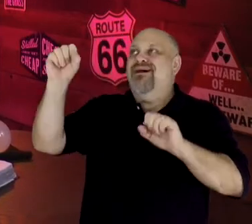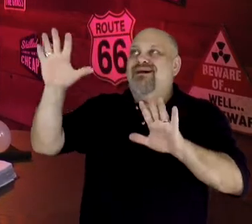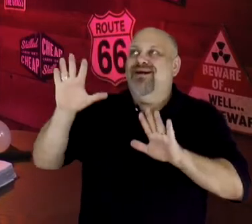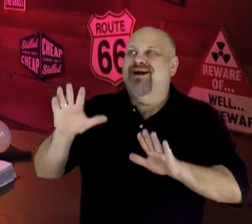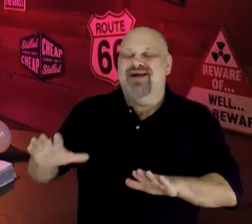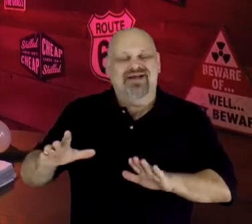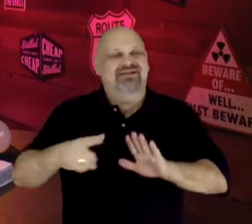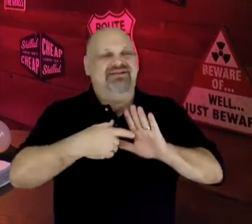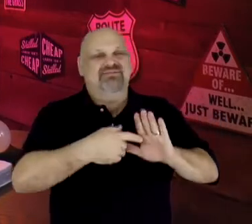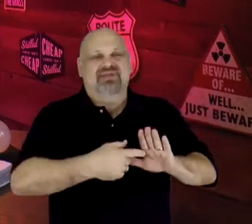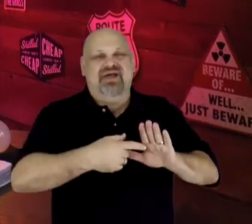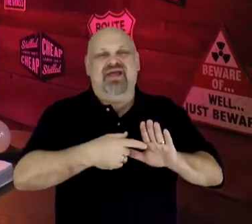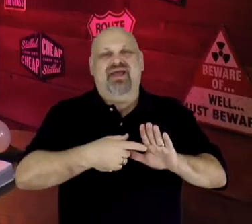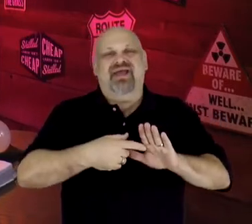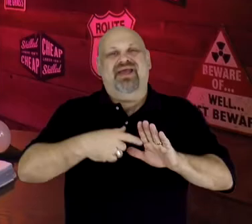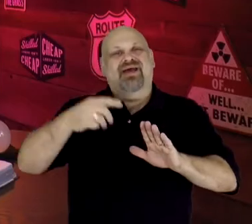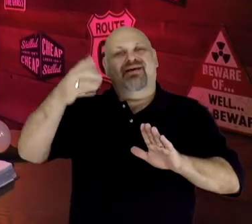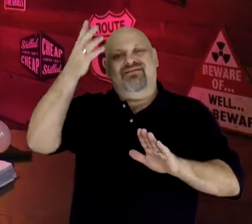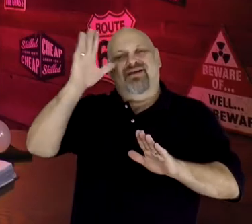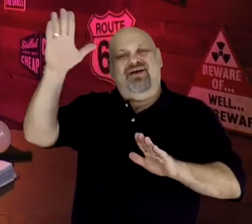In Exodus 3:2 & 3 we read: